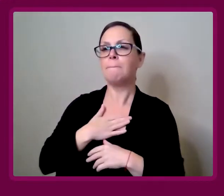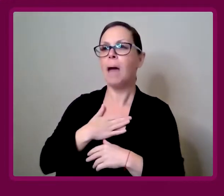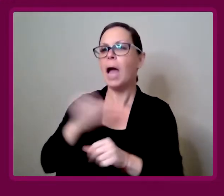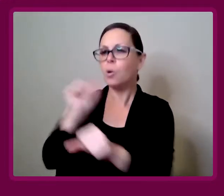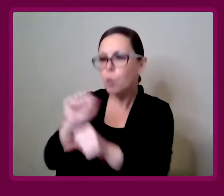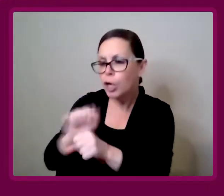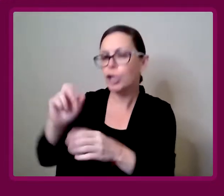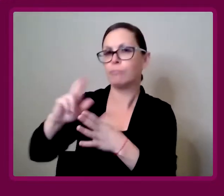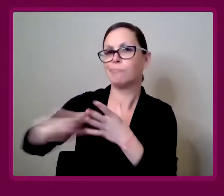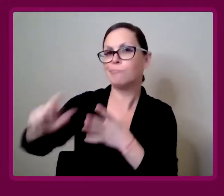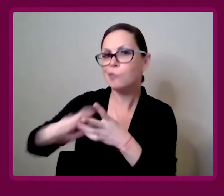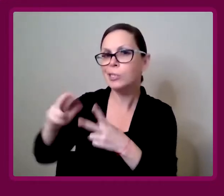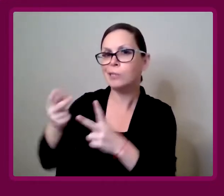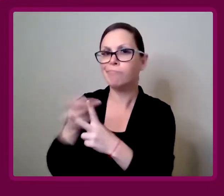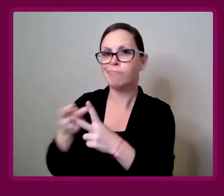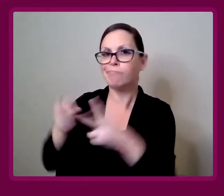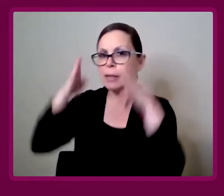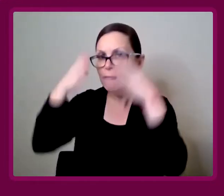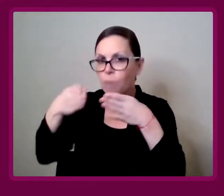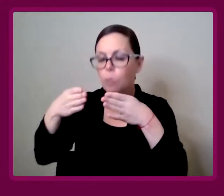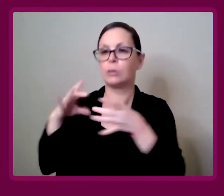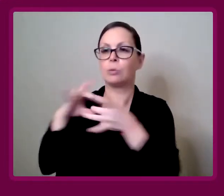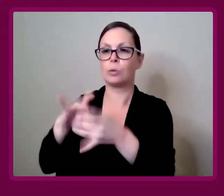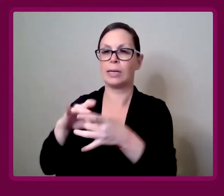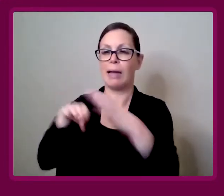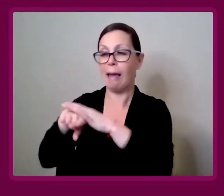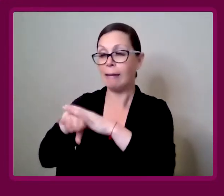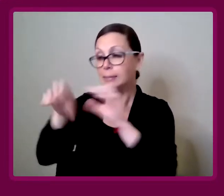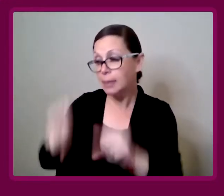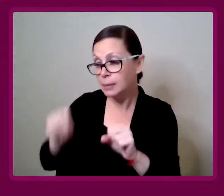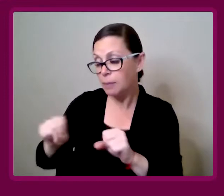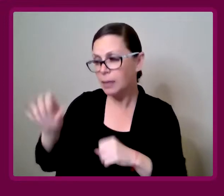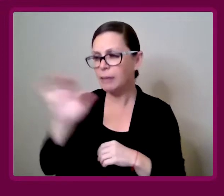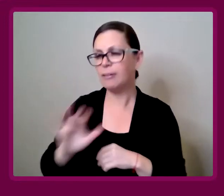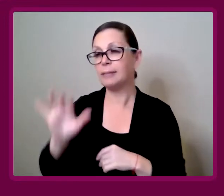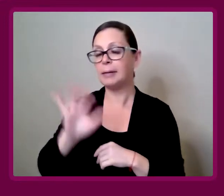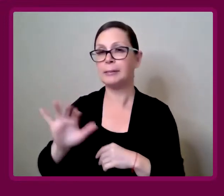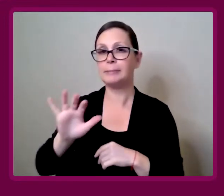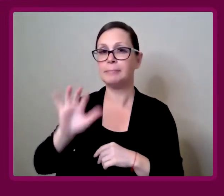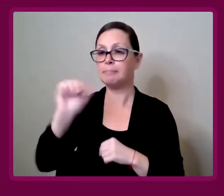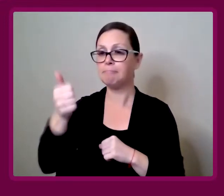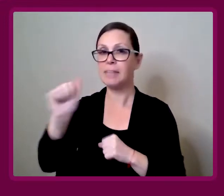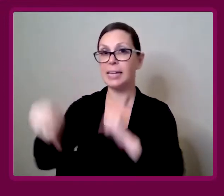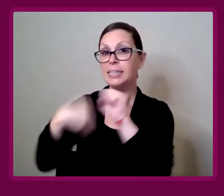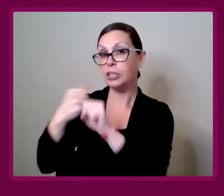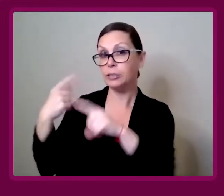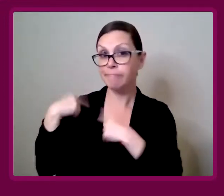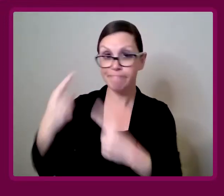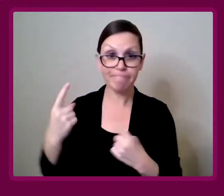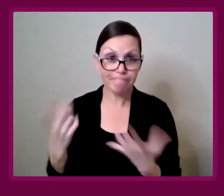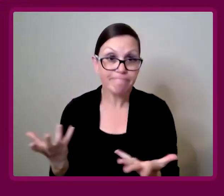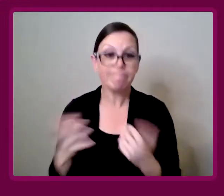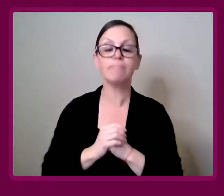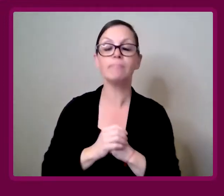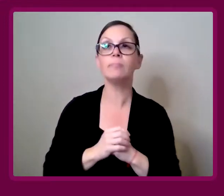My work and research has been focused around accessibility, probably for about 10 years